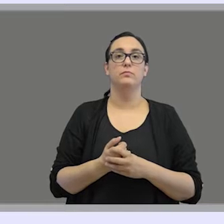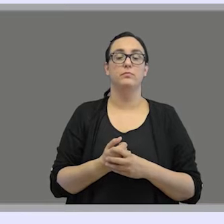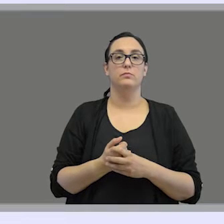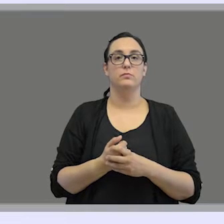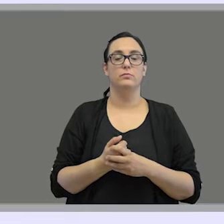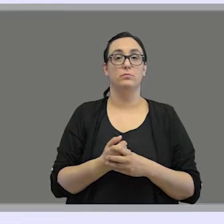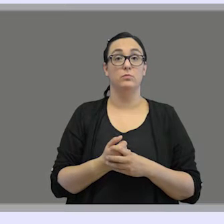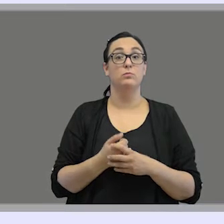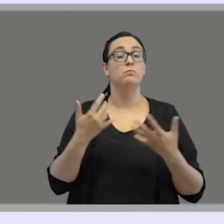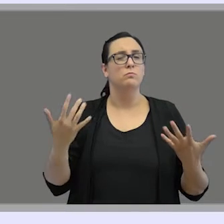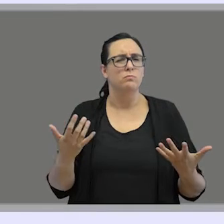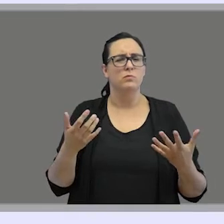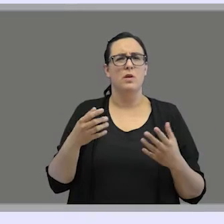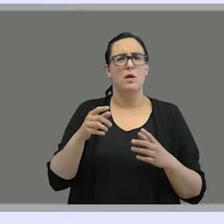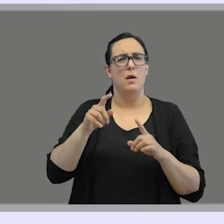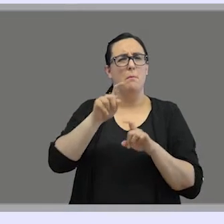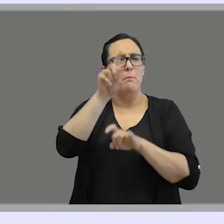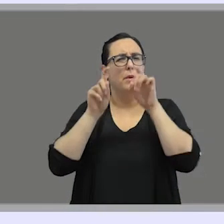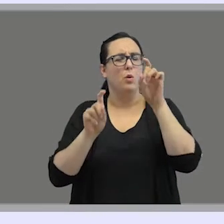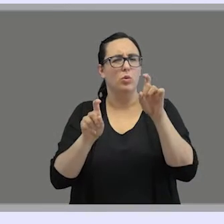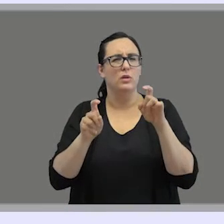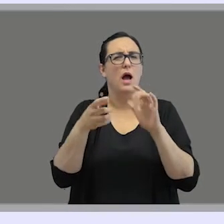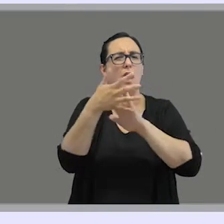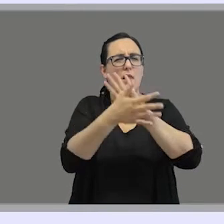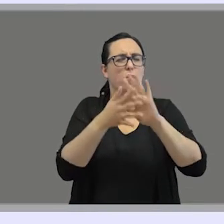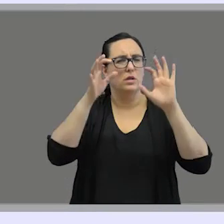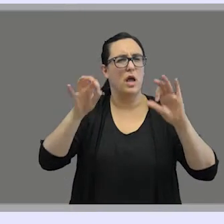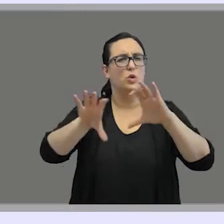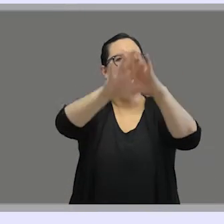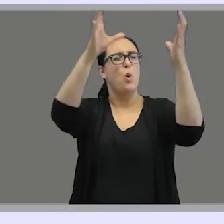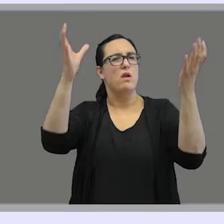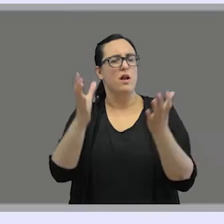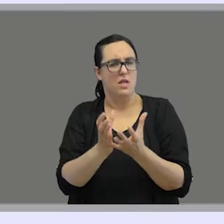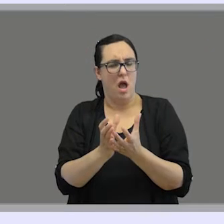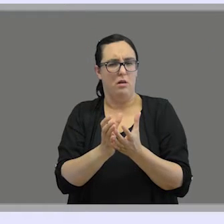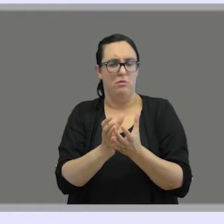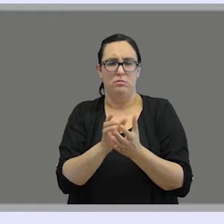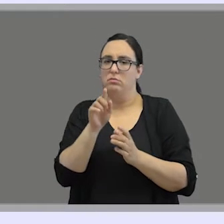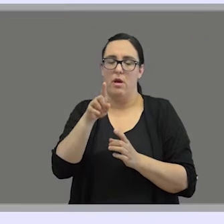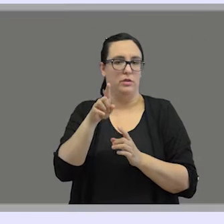The question is sign language a universal system? is probably one of the misconceptions